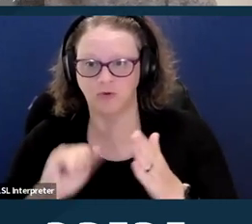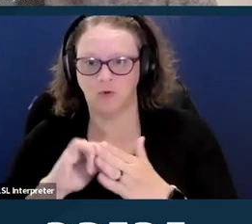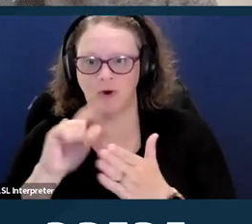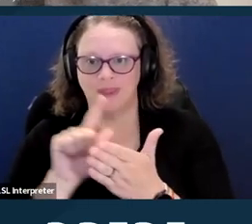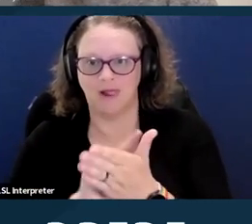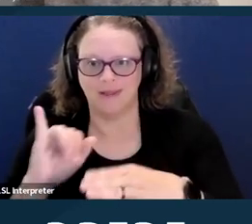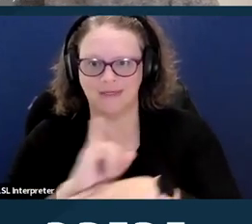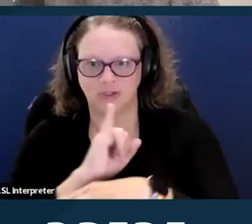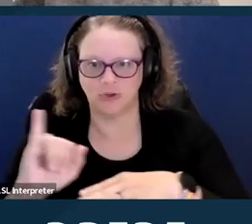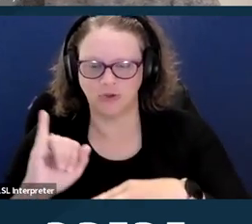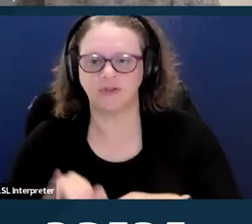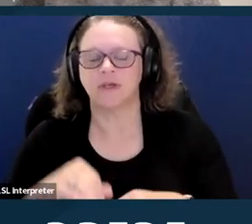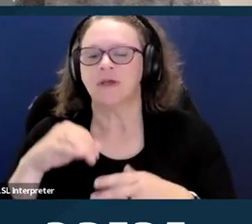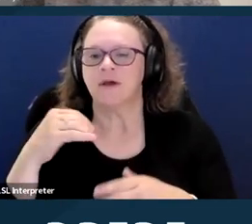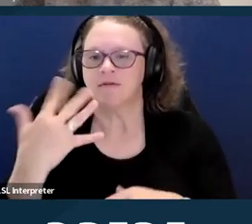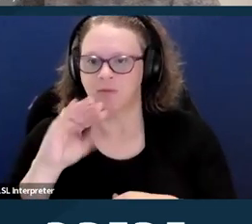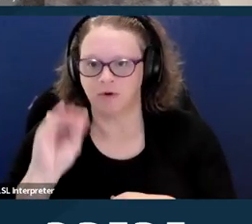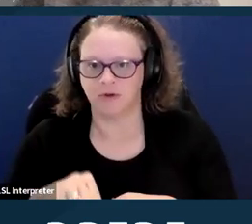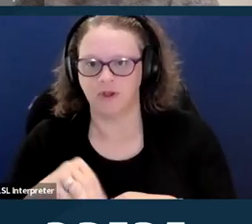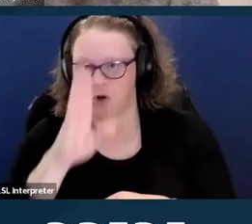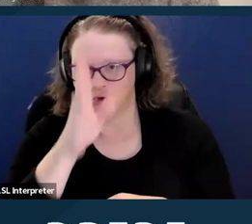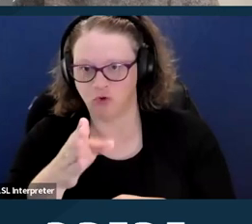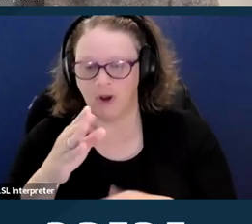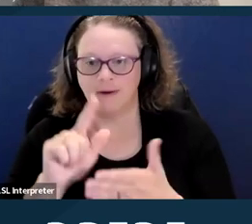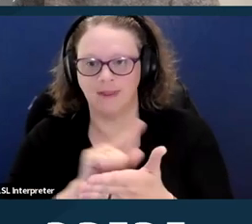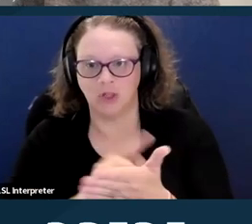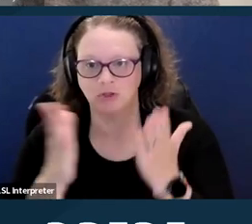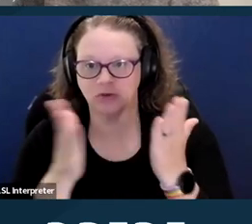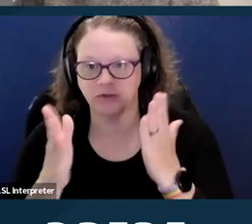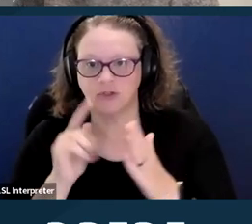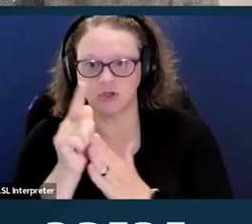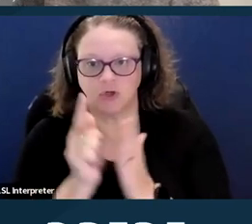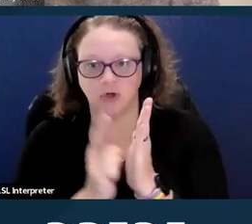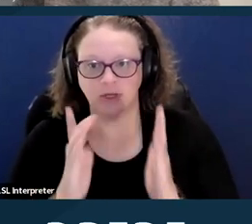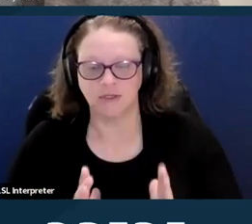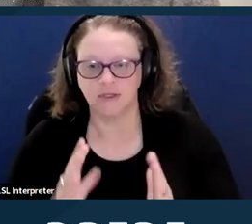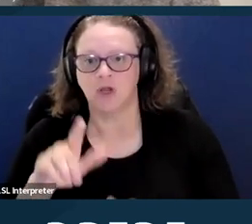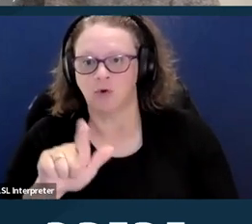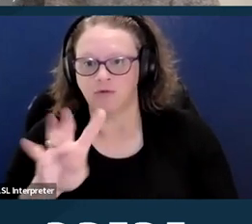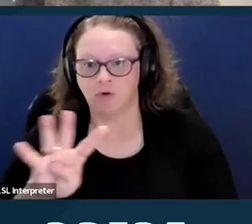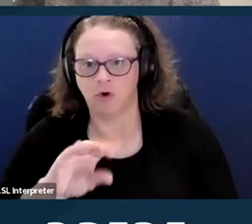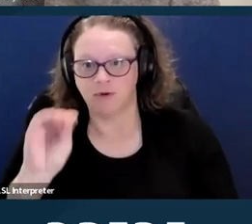5% are direct legal services attorneys, 24% are disability advocates,